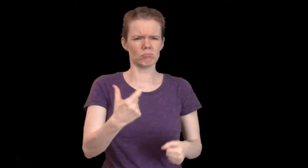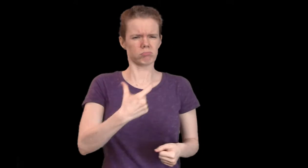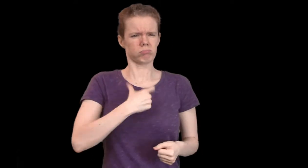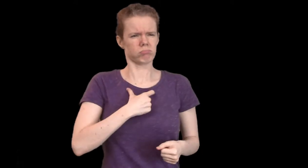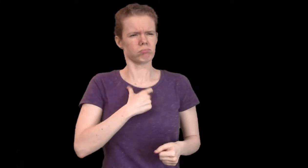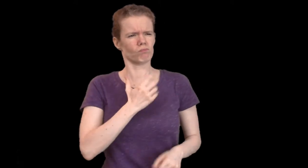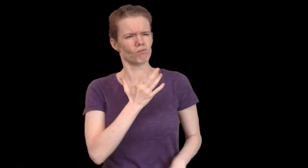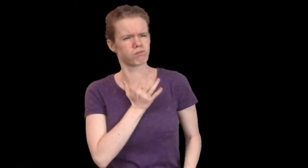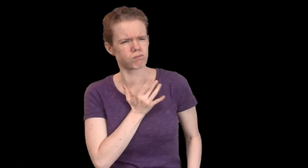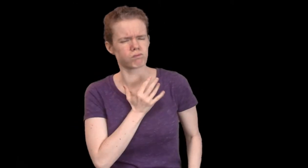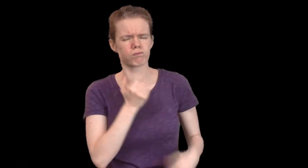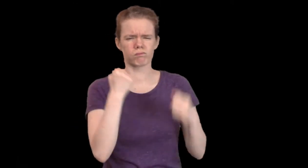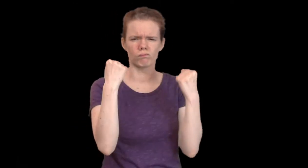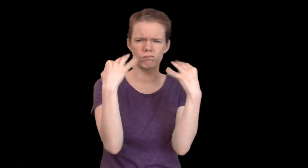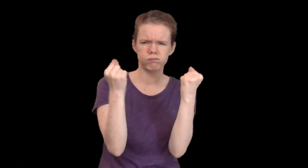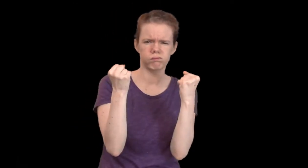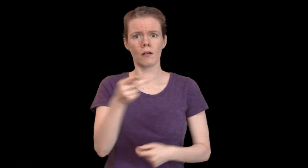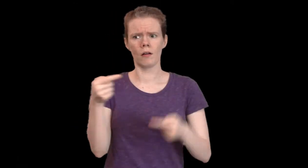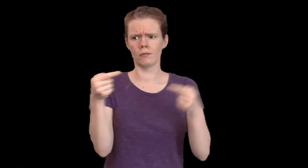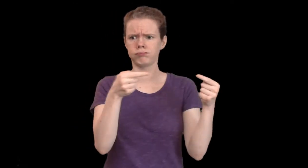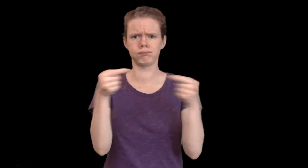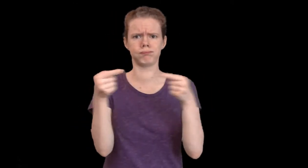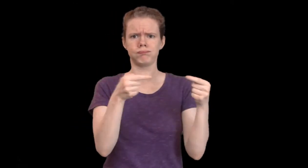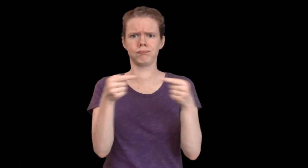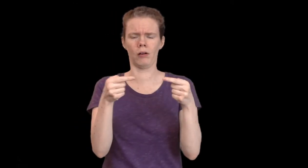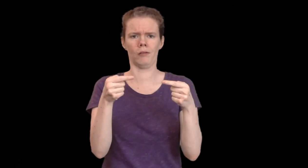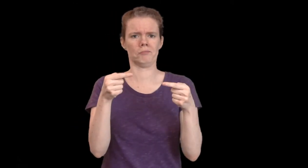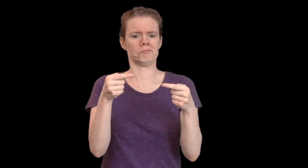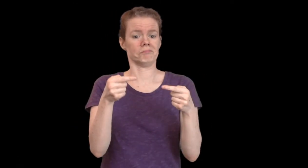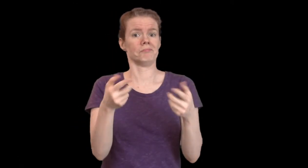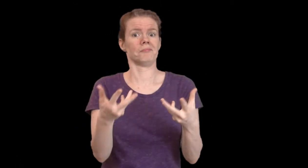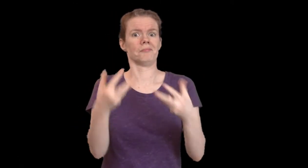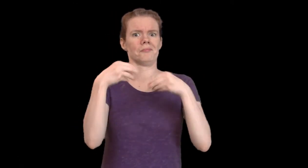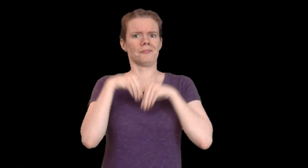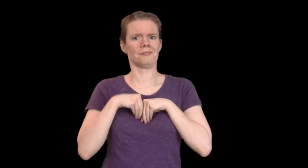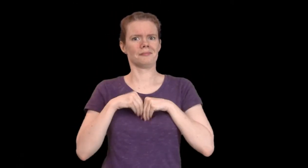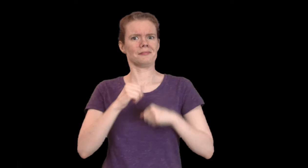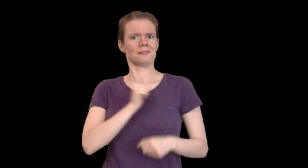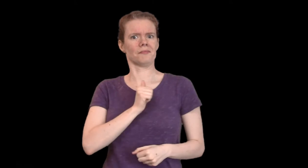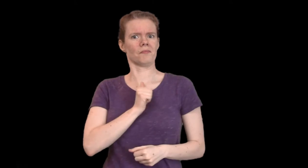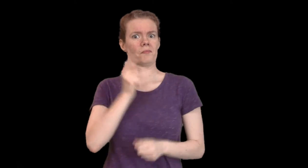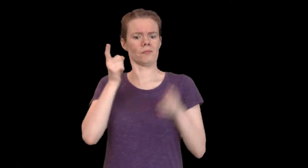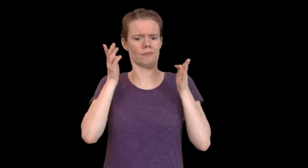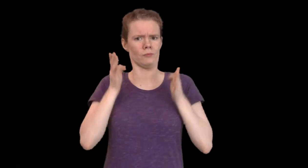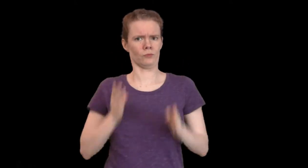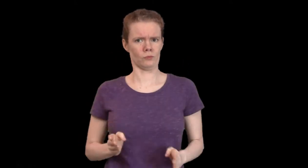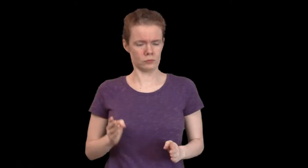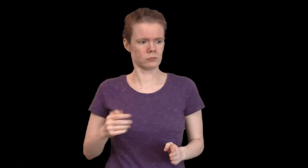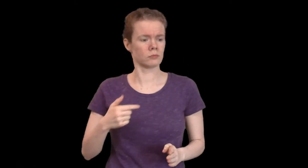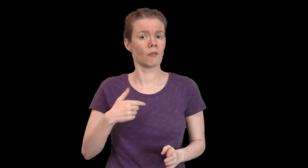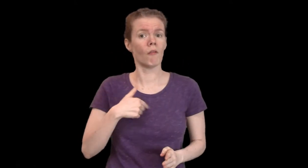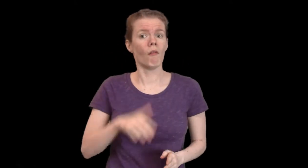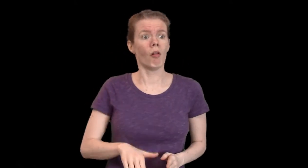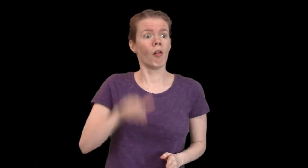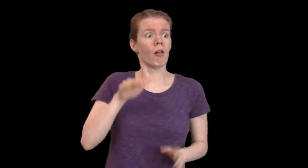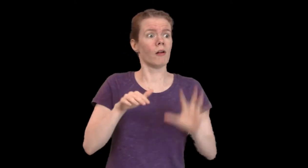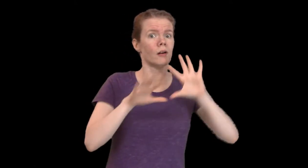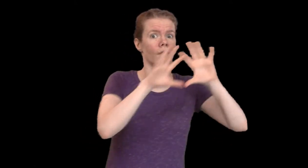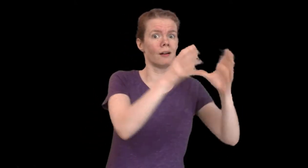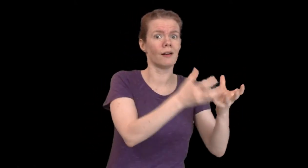and assert our culture and our language. The struggle between the two worldviews also manifest the internal conflict of one person moving from